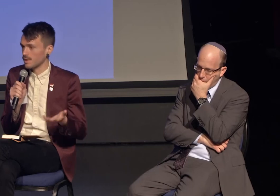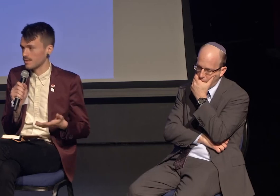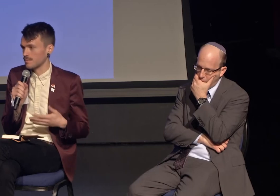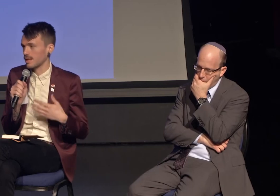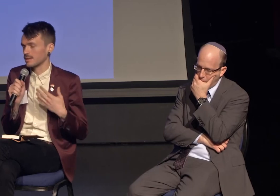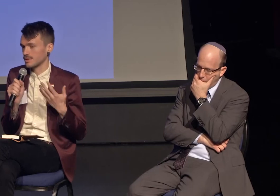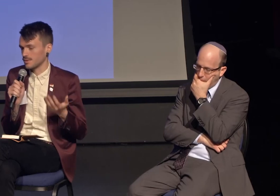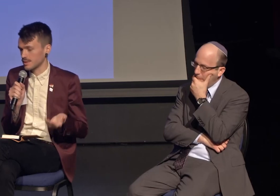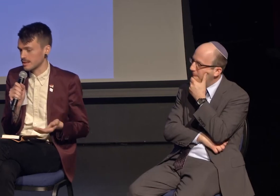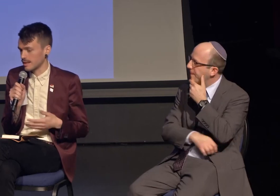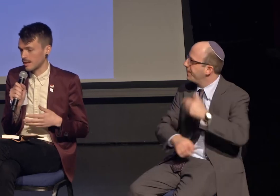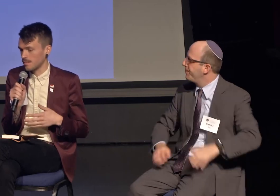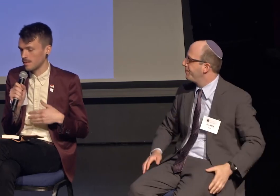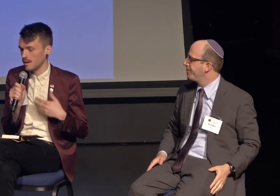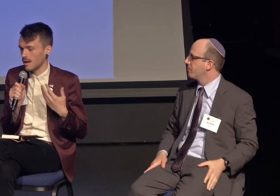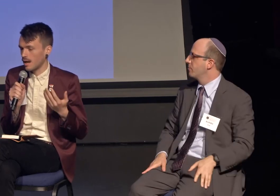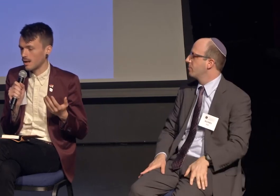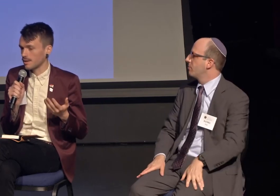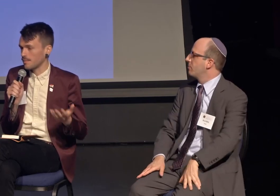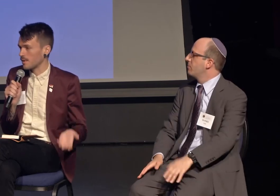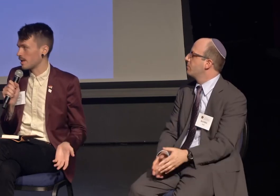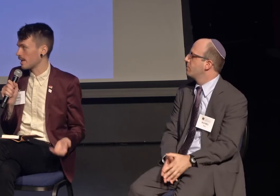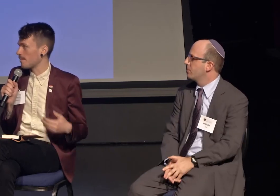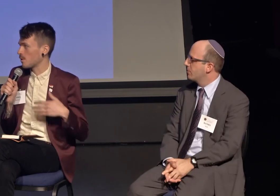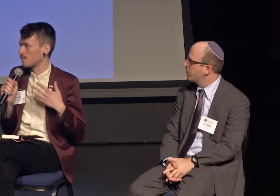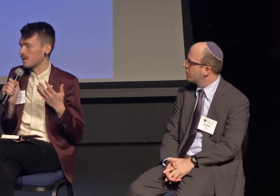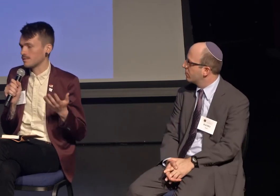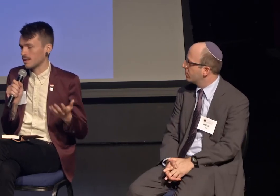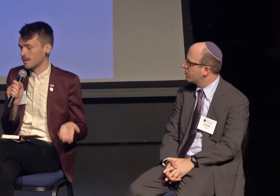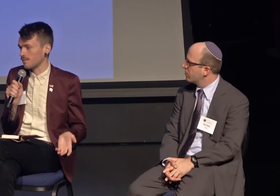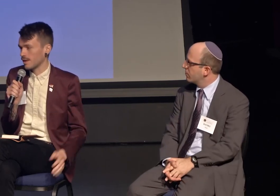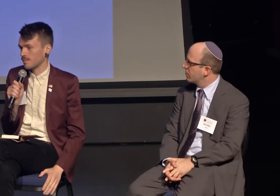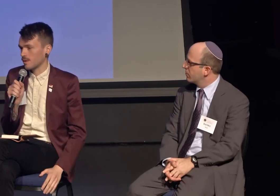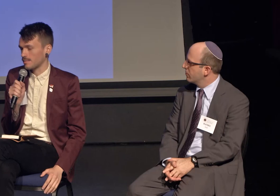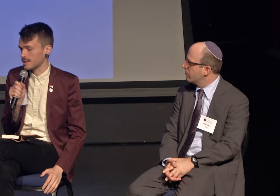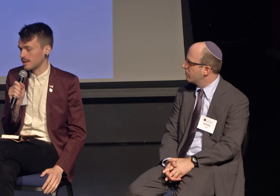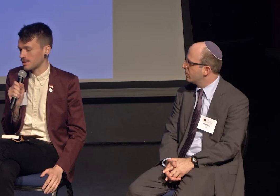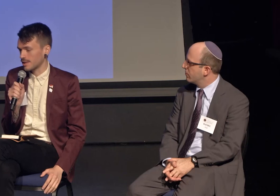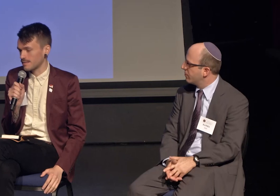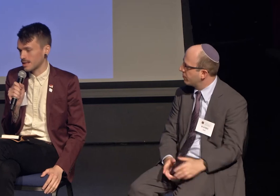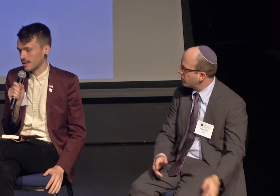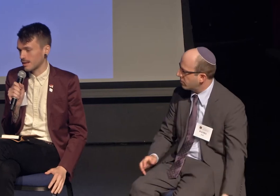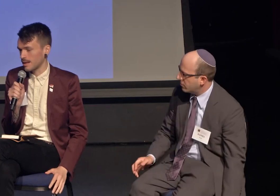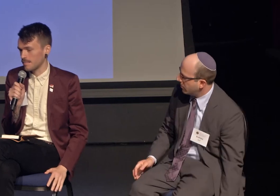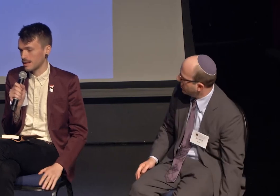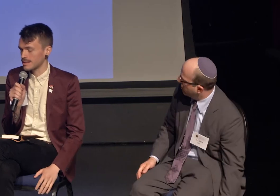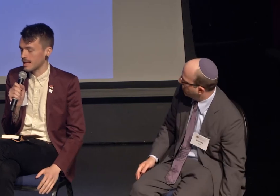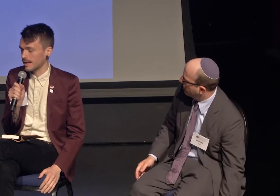of what I was brought on was to get our community get more involved in interfaith programs on campus